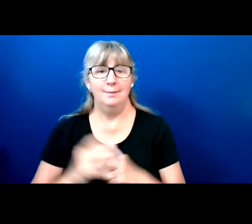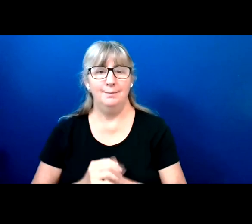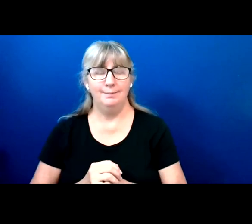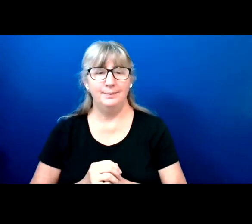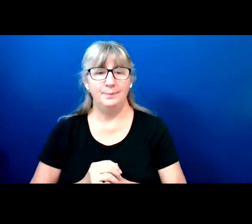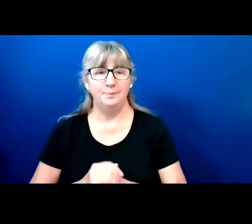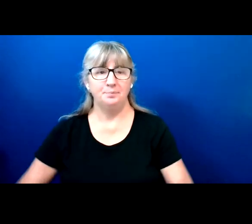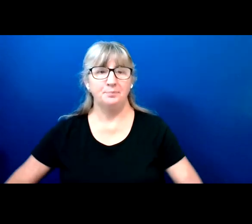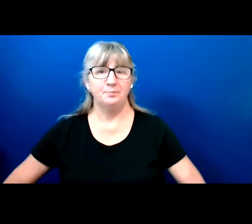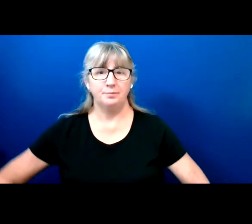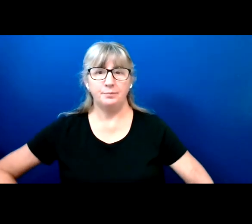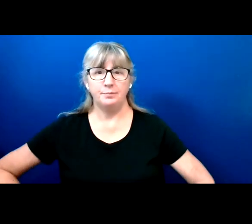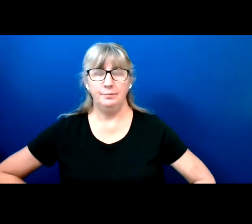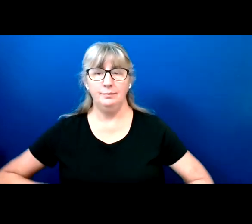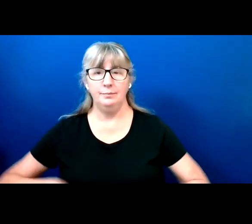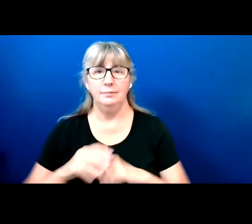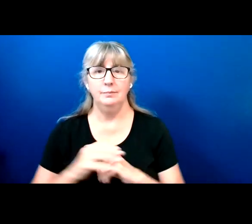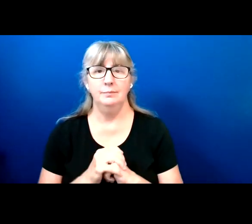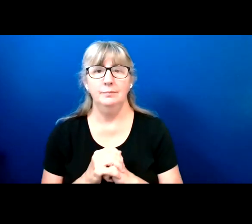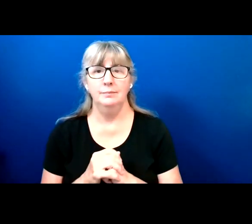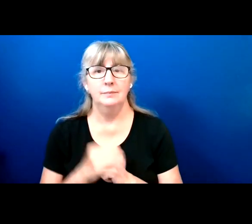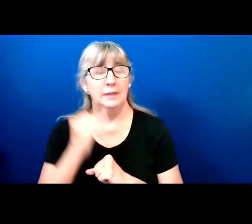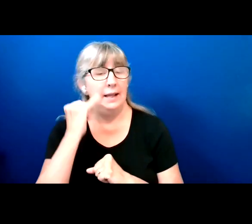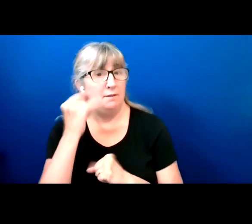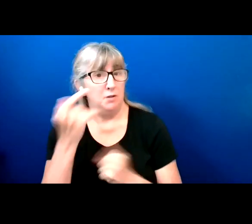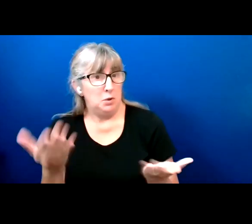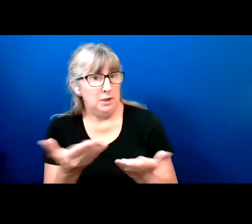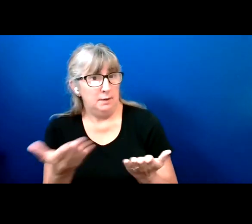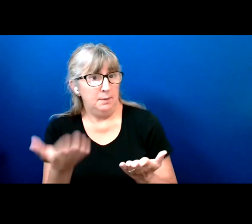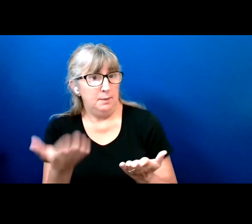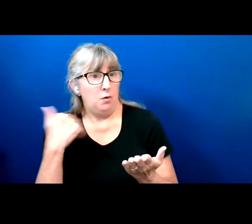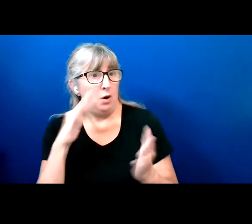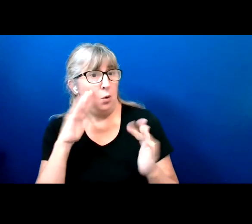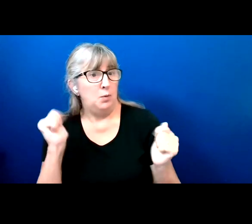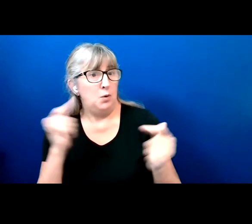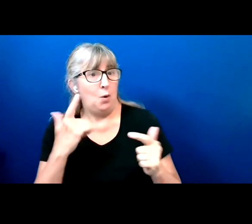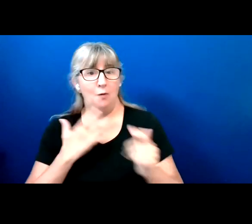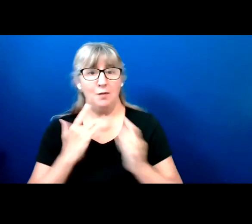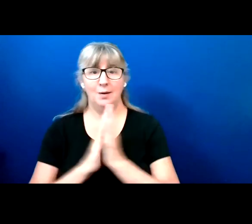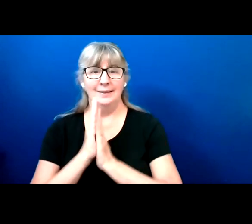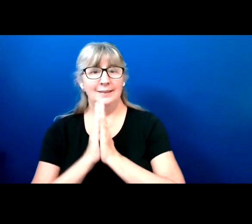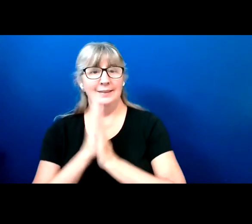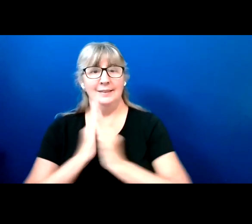If you joined us for the earlier part, I hope you will all feel refreshed and ready for part two.